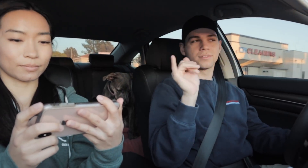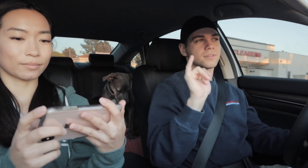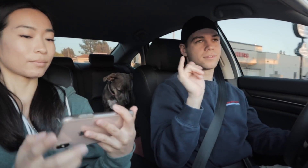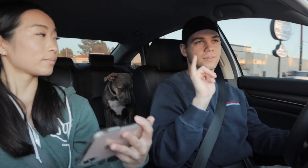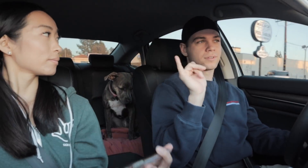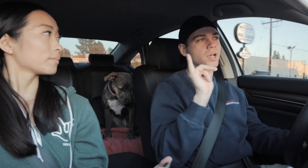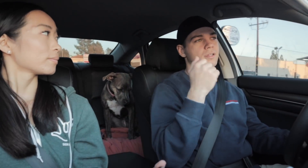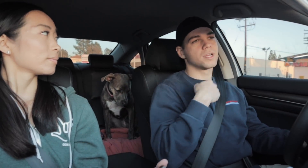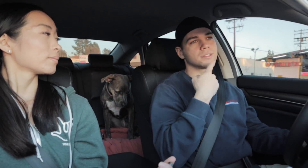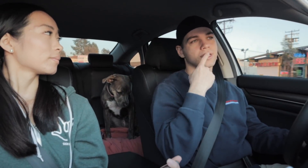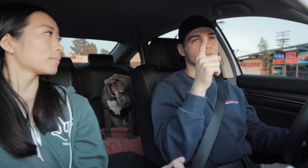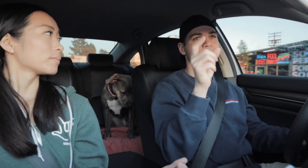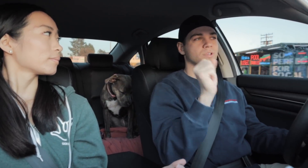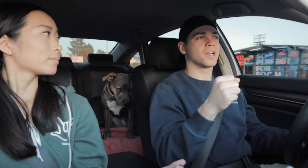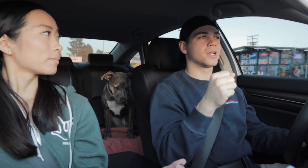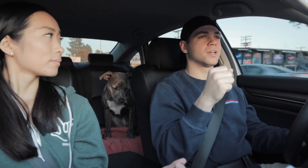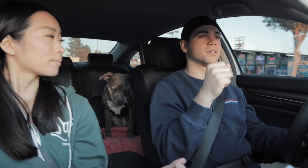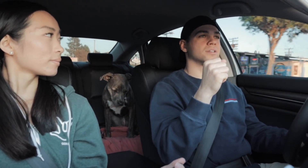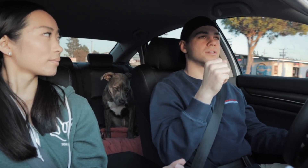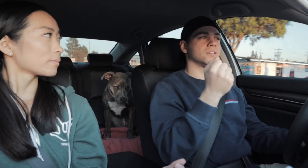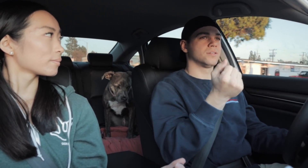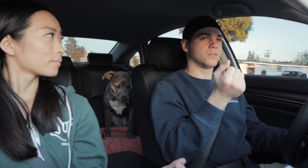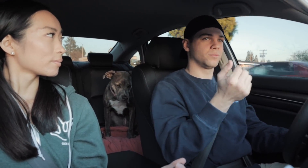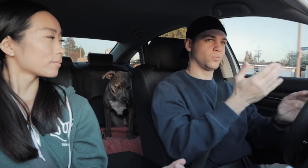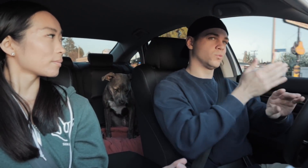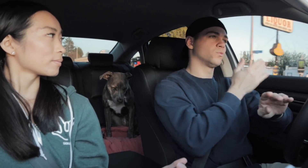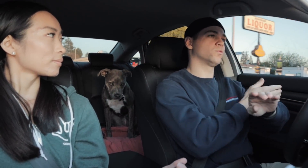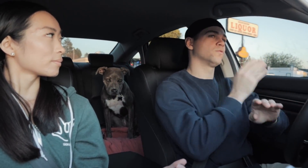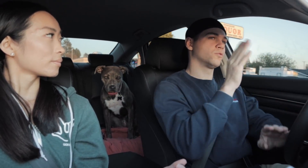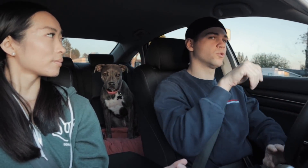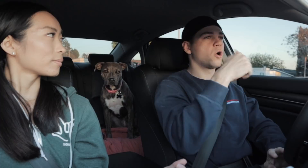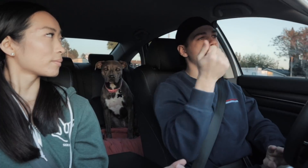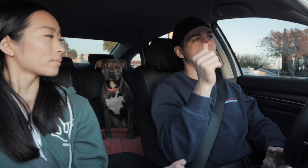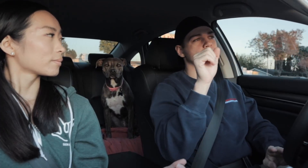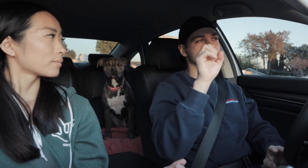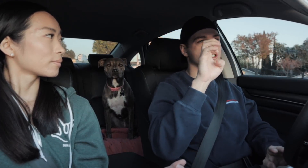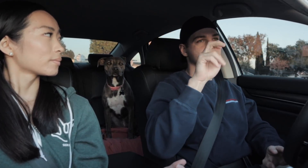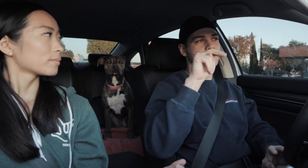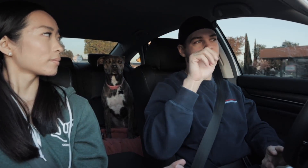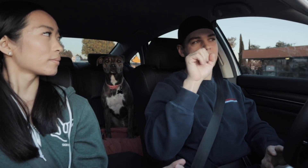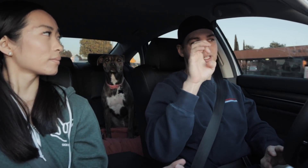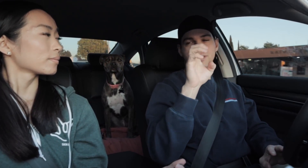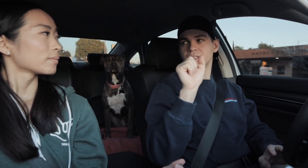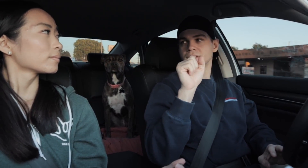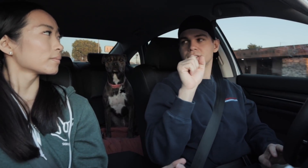R: Like I said, you can improve your other senses